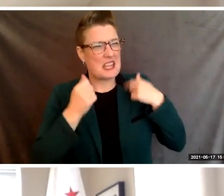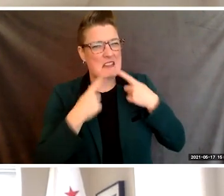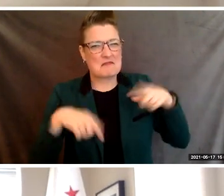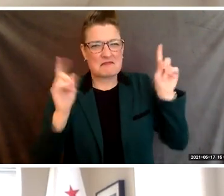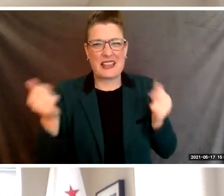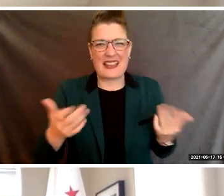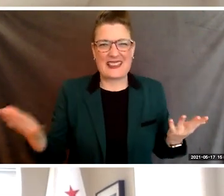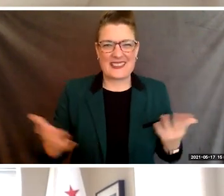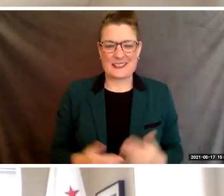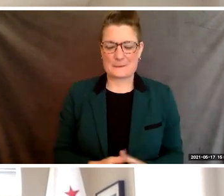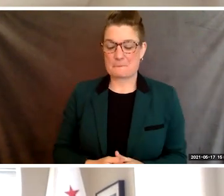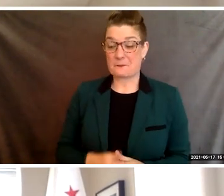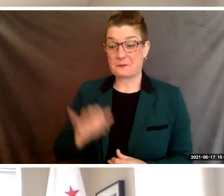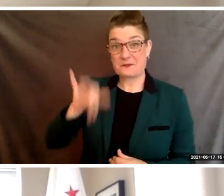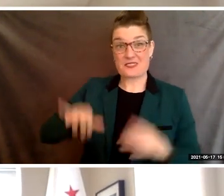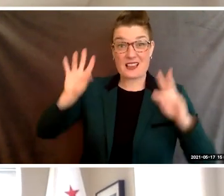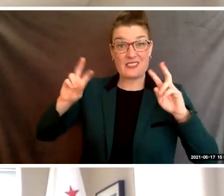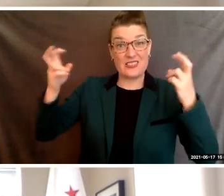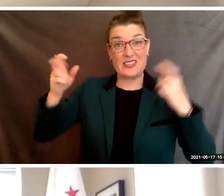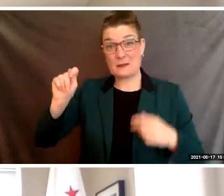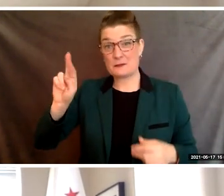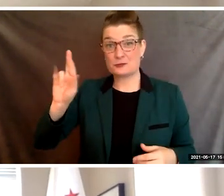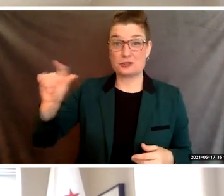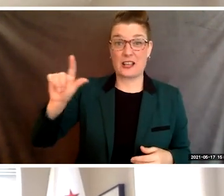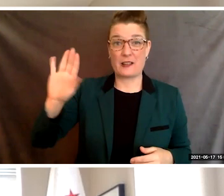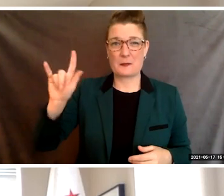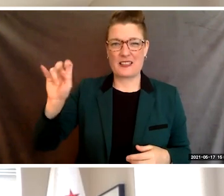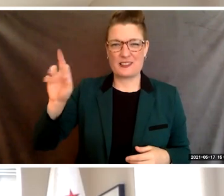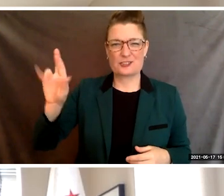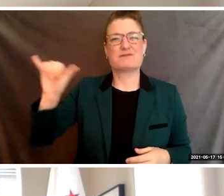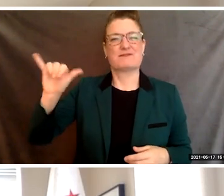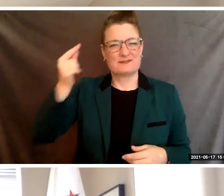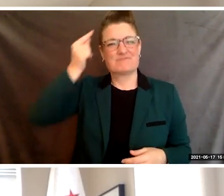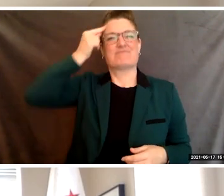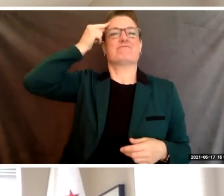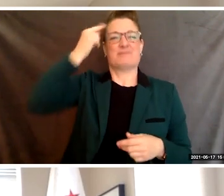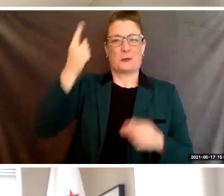The theme of trailblazers also reminds me of a quote from the late Dr. Martin Luther king,